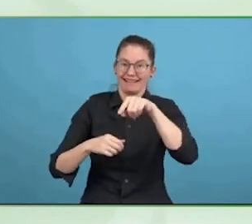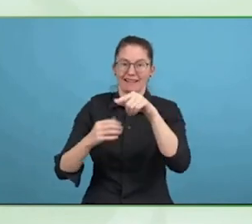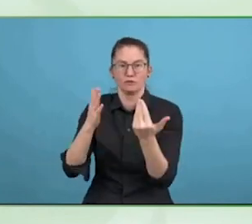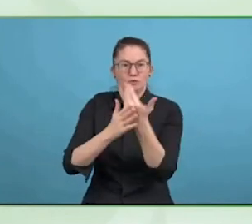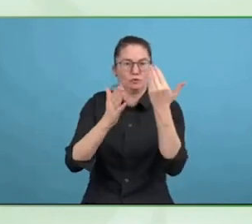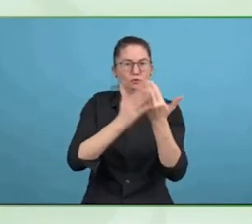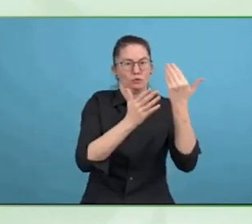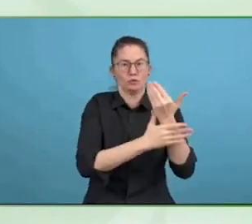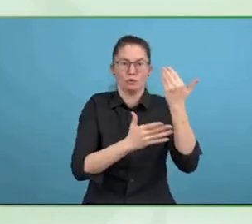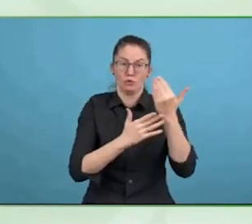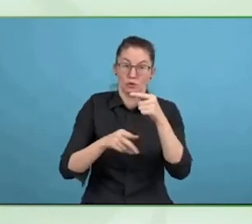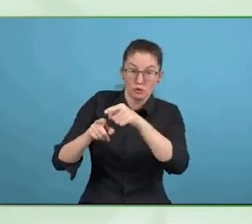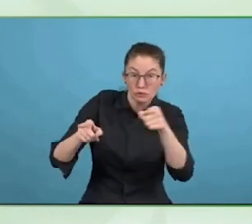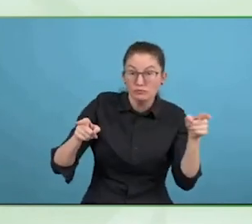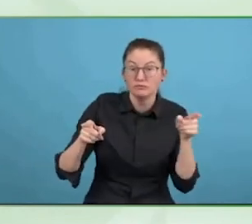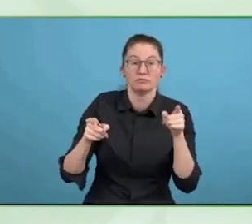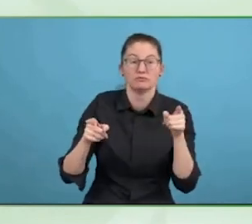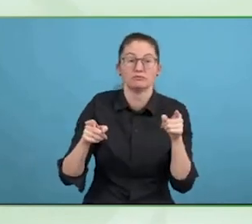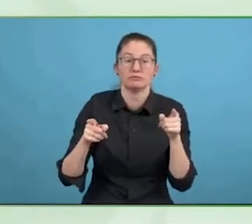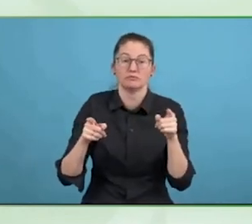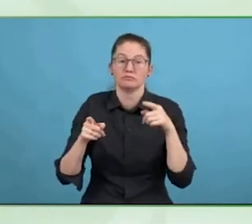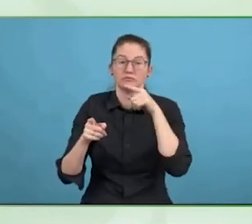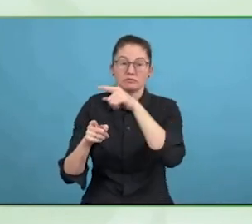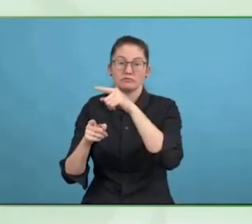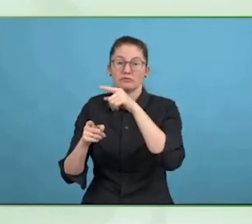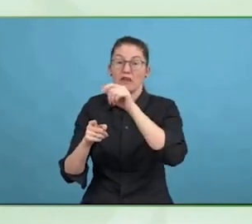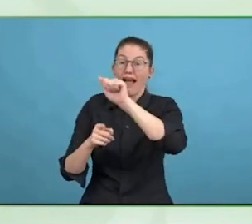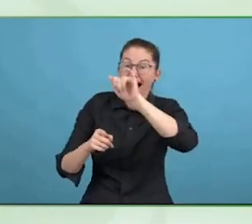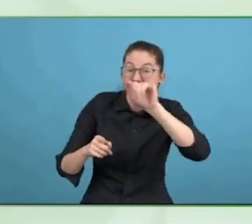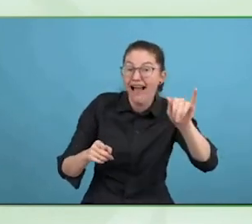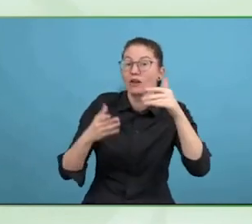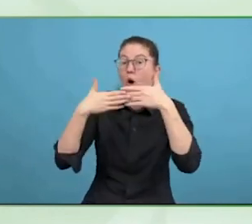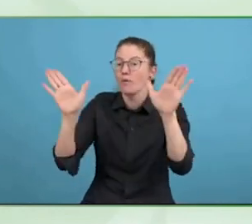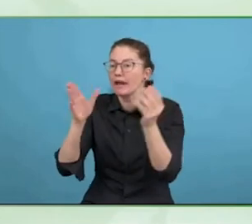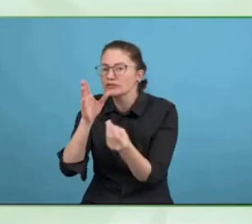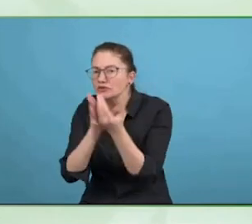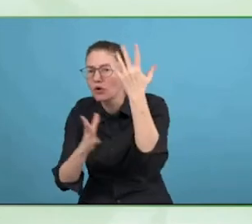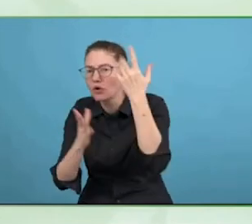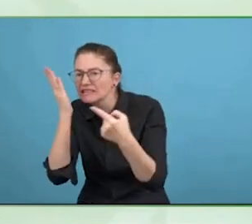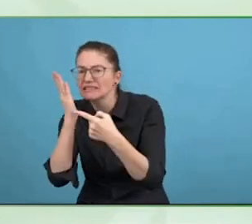the answer is no, 15 years ago speech recognition is not what it is today.